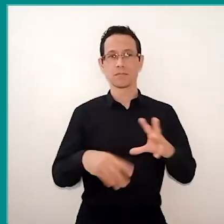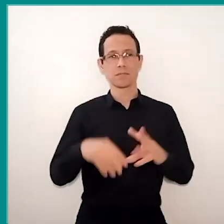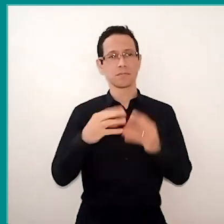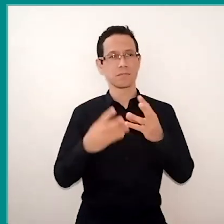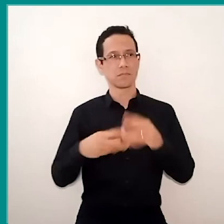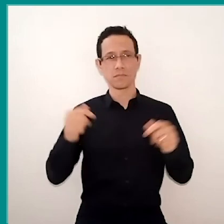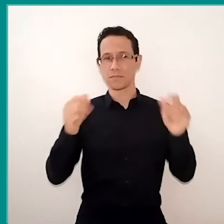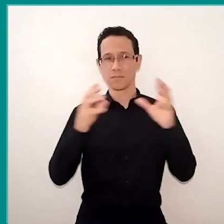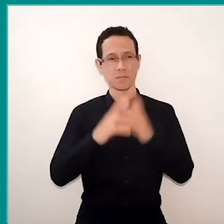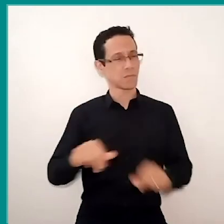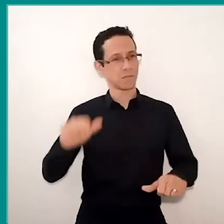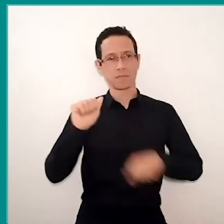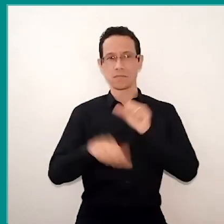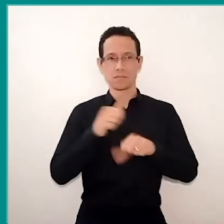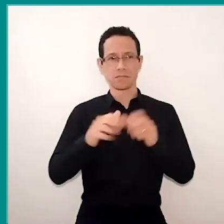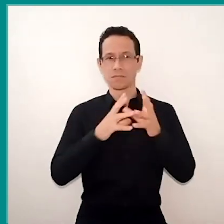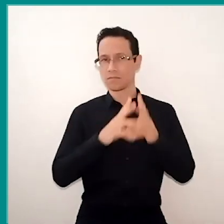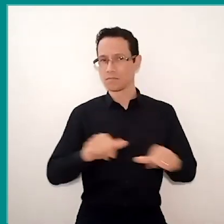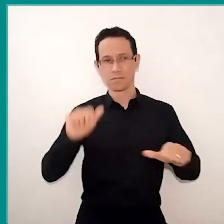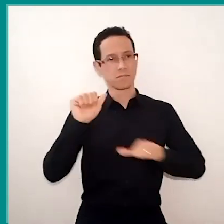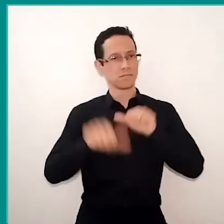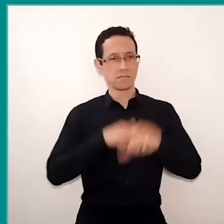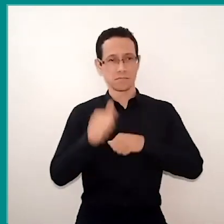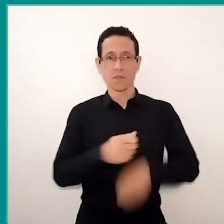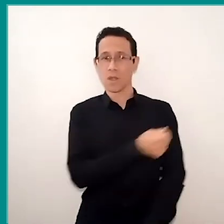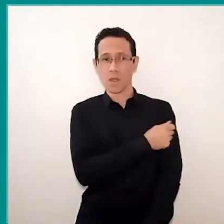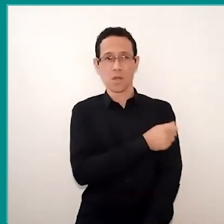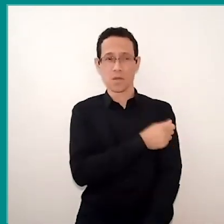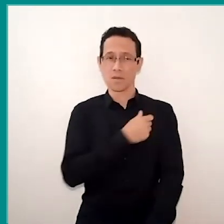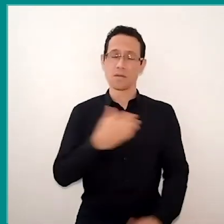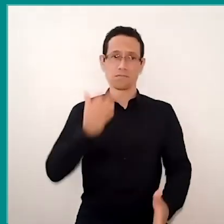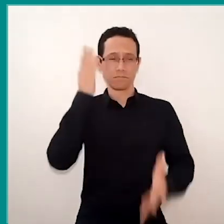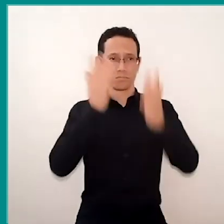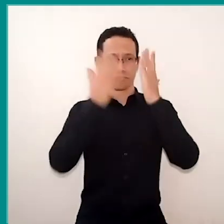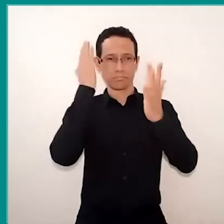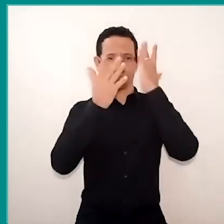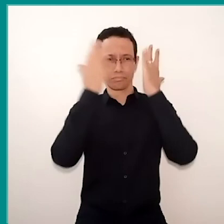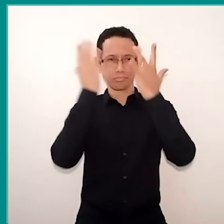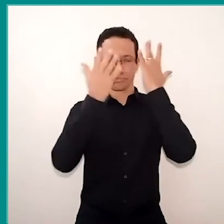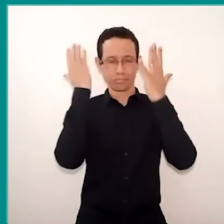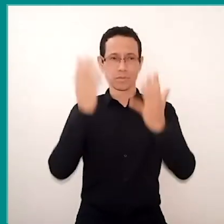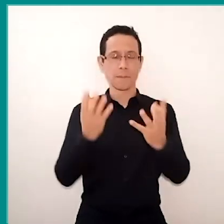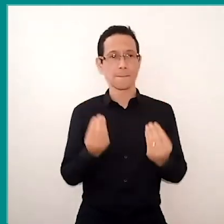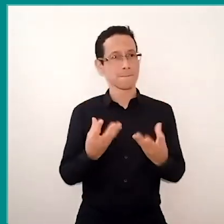our students, they have been driven to get immersed to a sea of information. And the big problem now